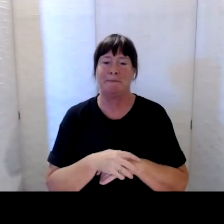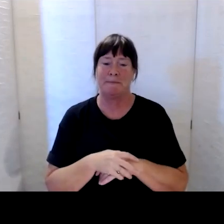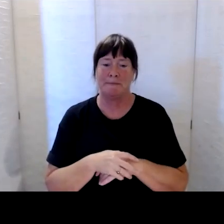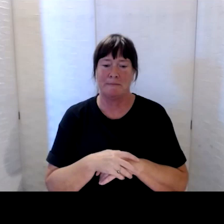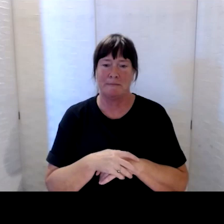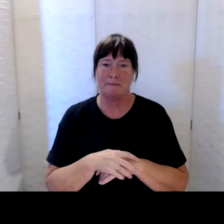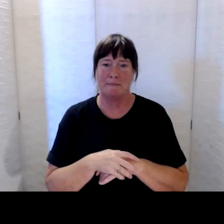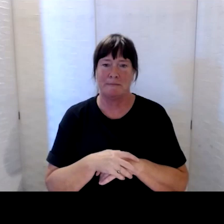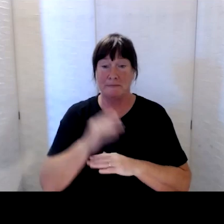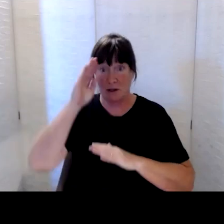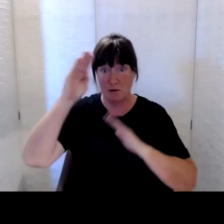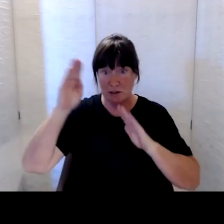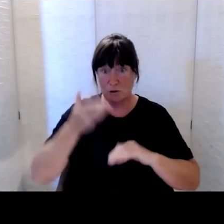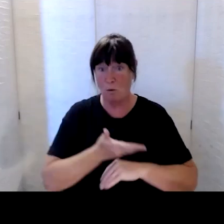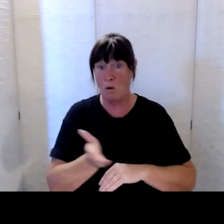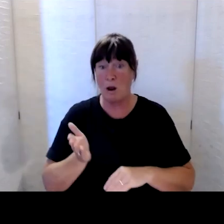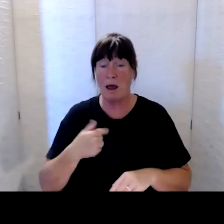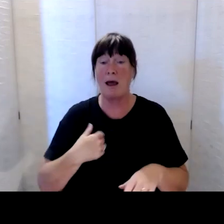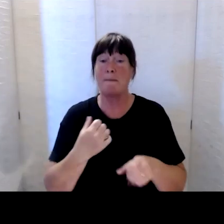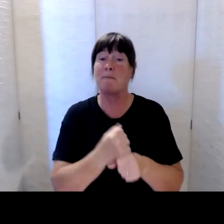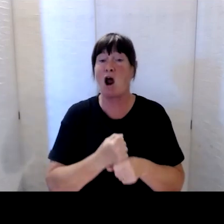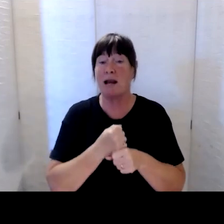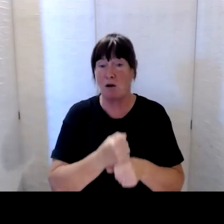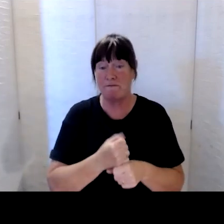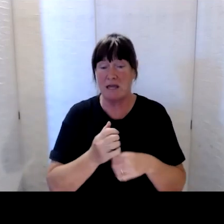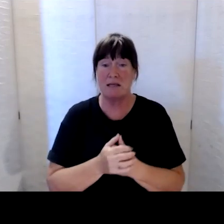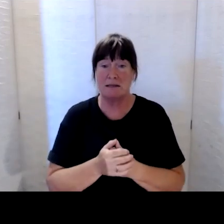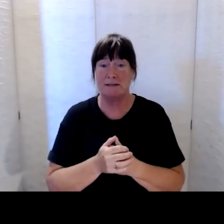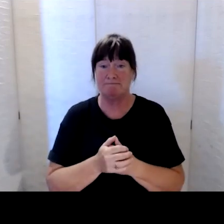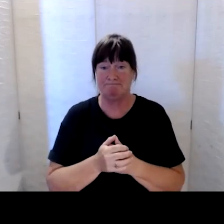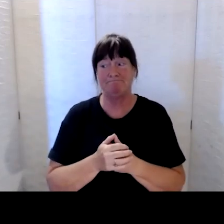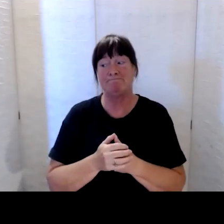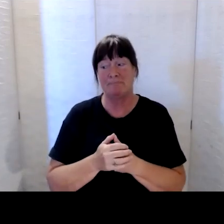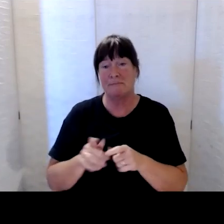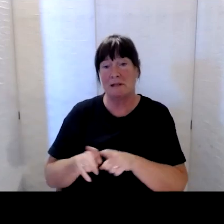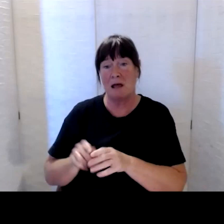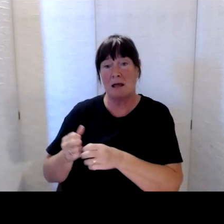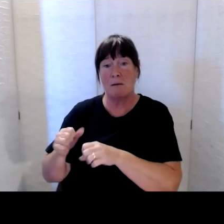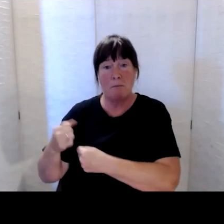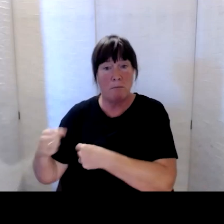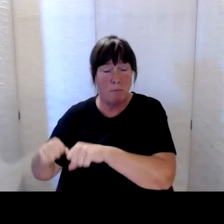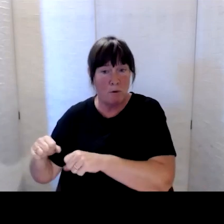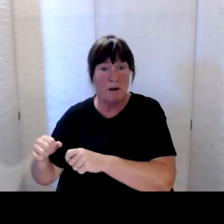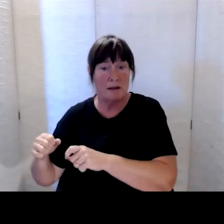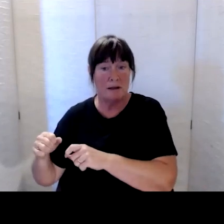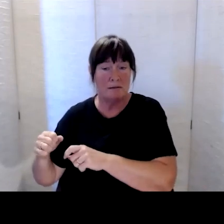So greetings to you all, I’m Brian Coffey. As Paula said, I am the Acting Deputy Secretary